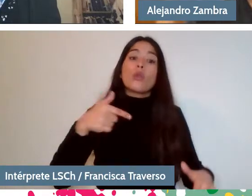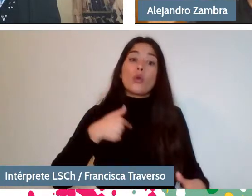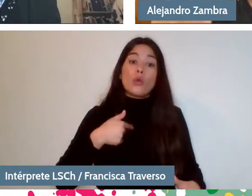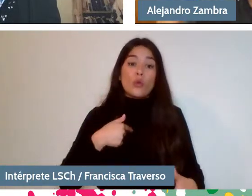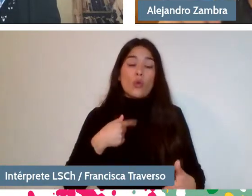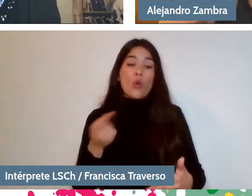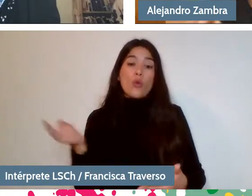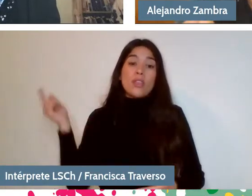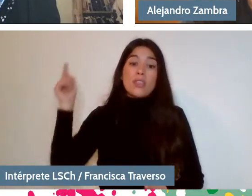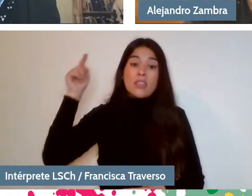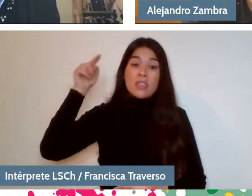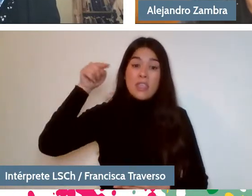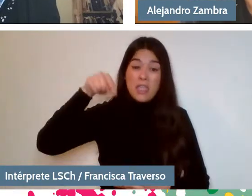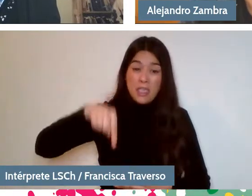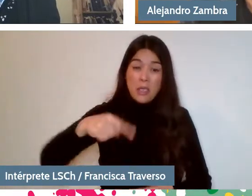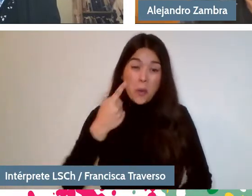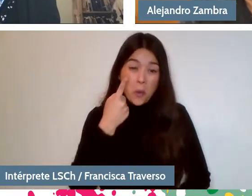I mean, I like to insist on that